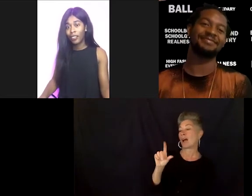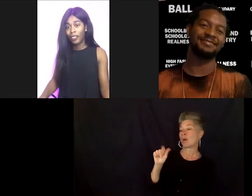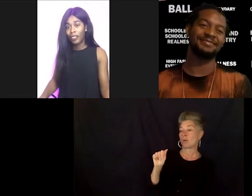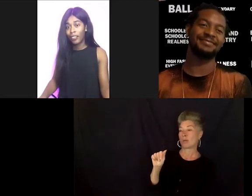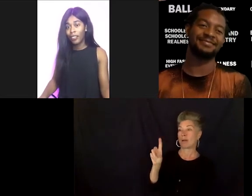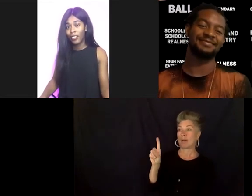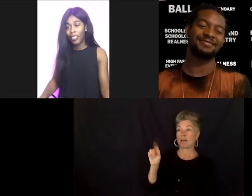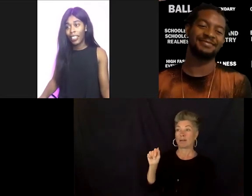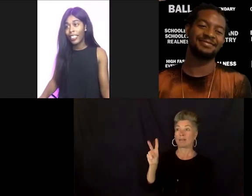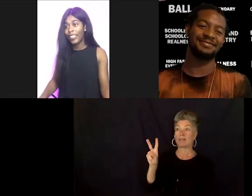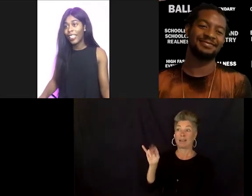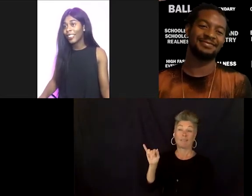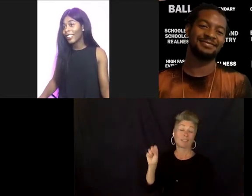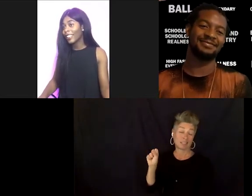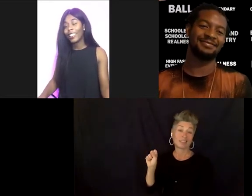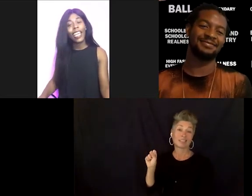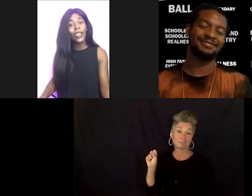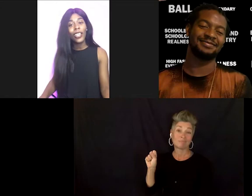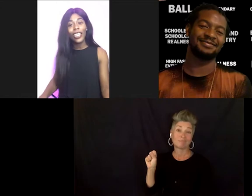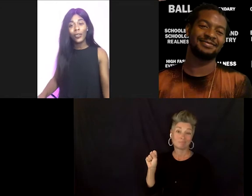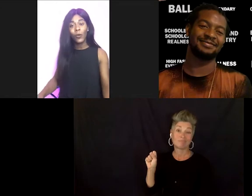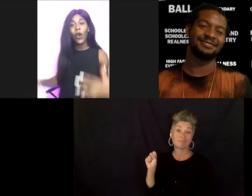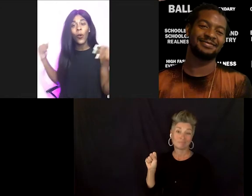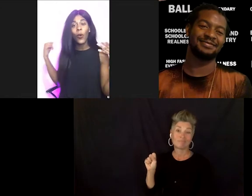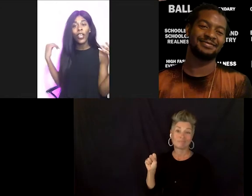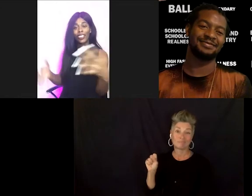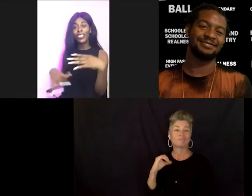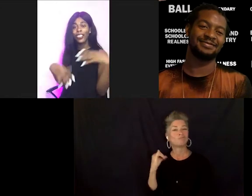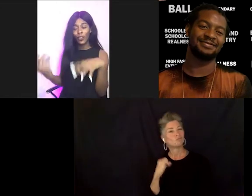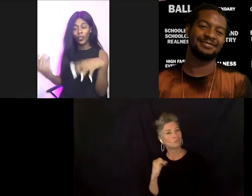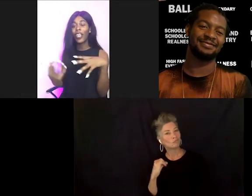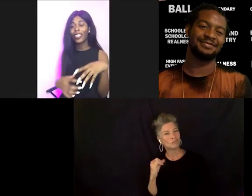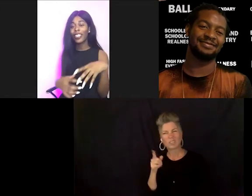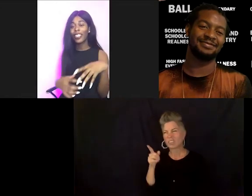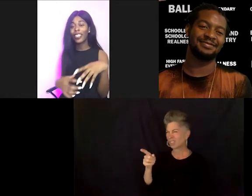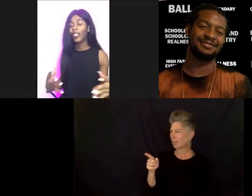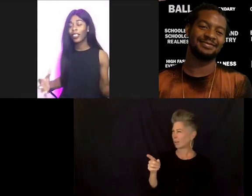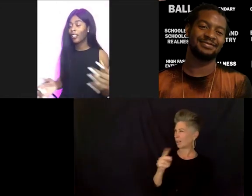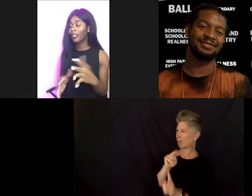Hmm It's just they, they just walk such grace and such strength.